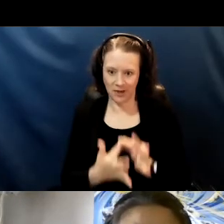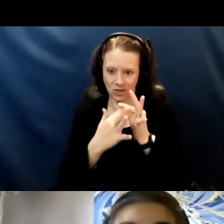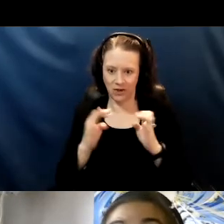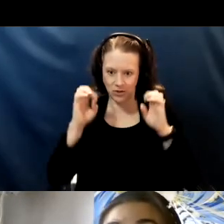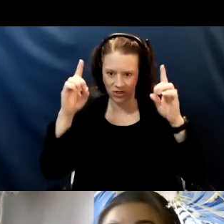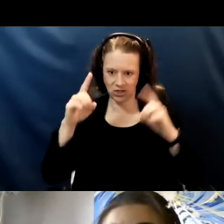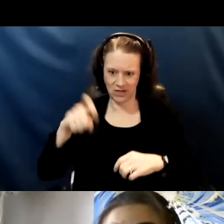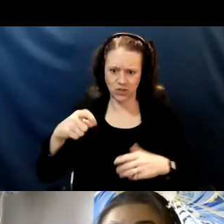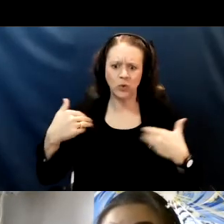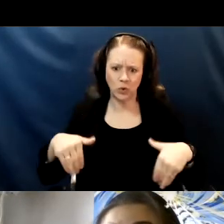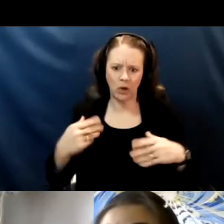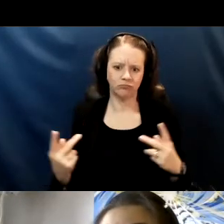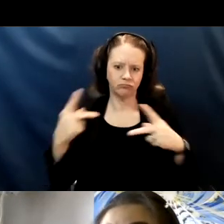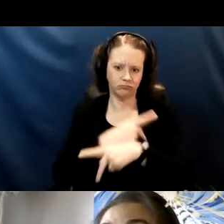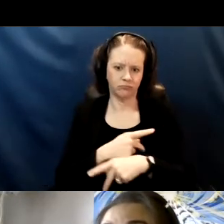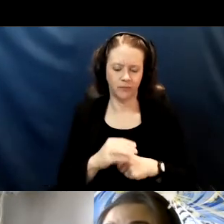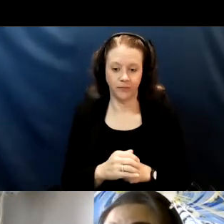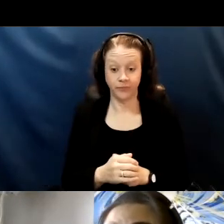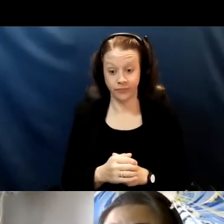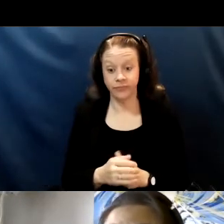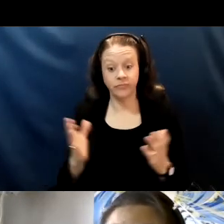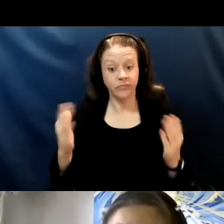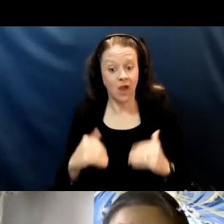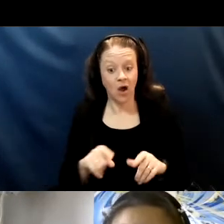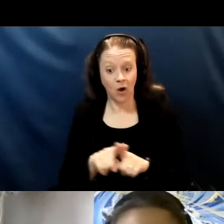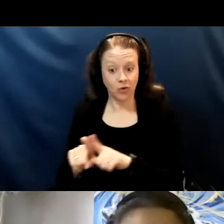And we've also seen unequal mental health impacts, right?